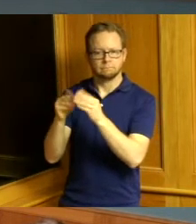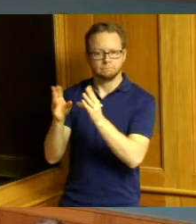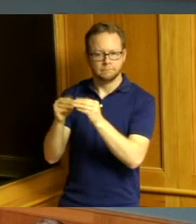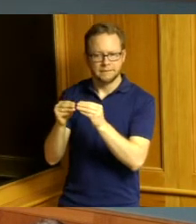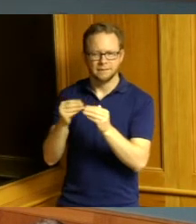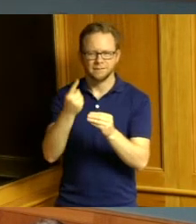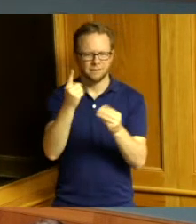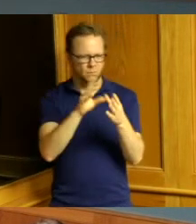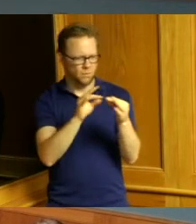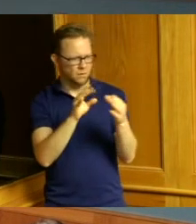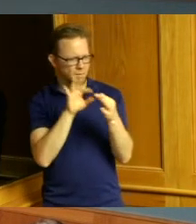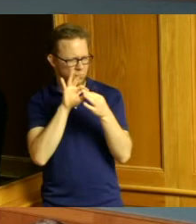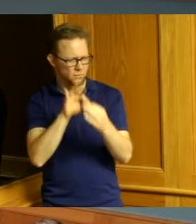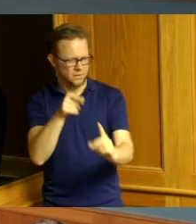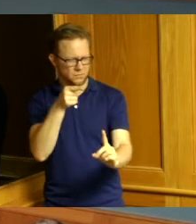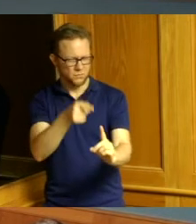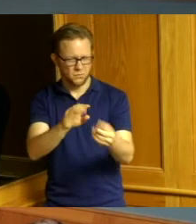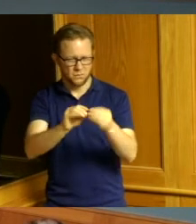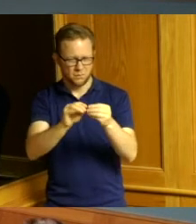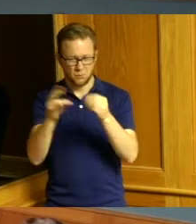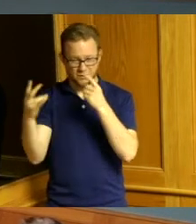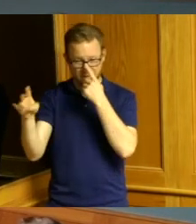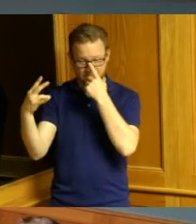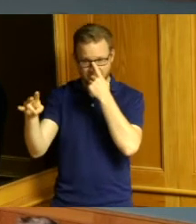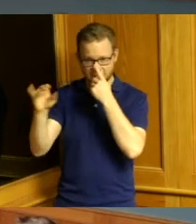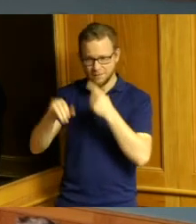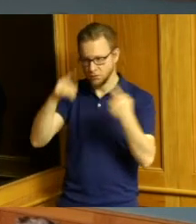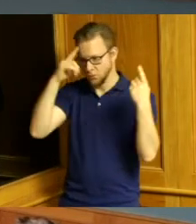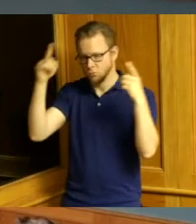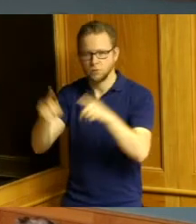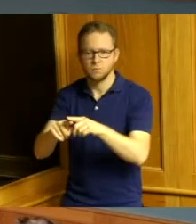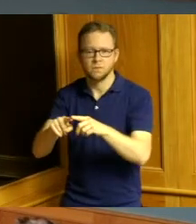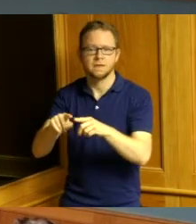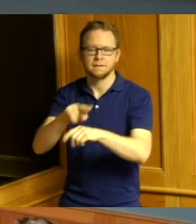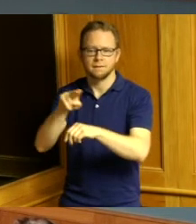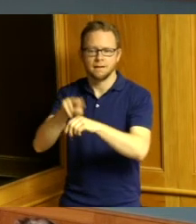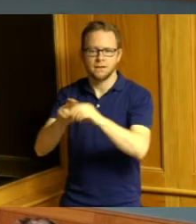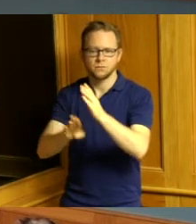about item number 17 which is an agreement with the National Development Council and there was a